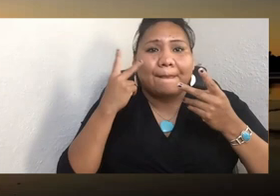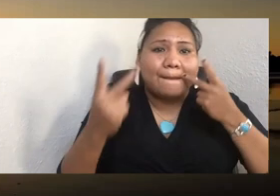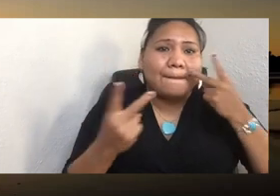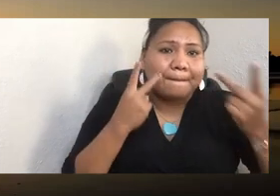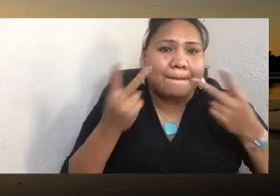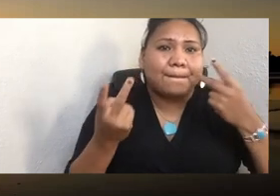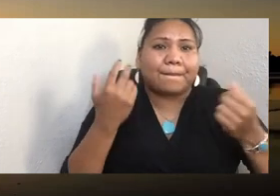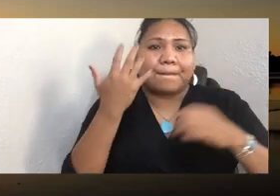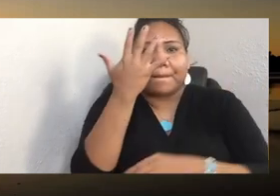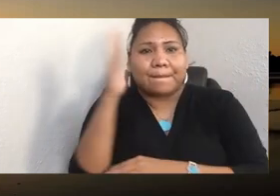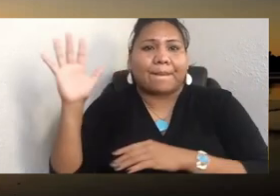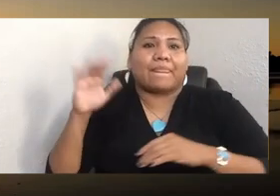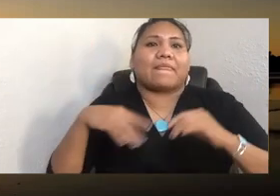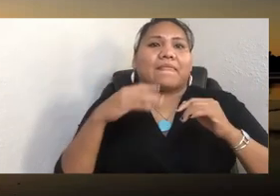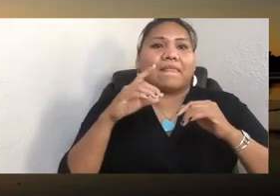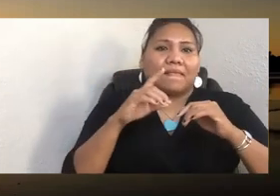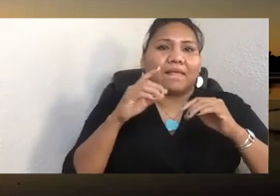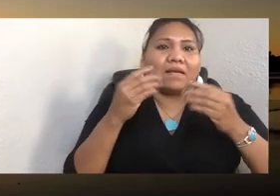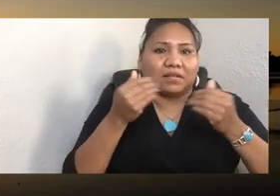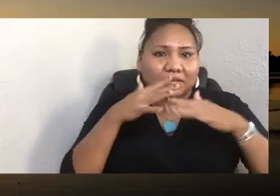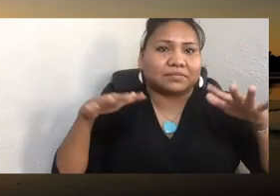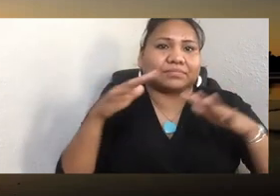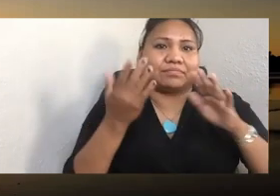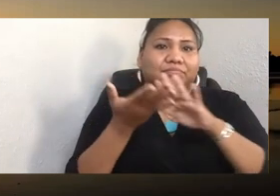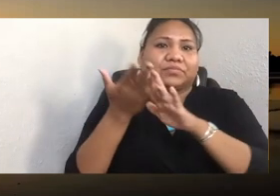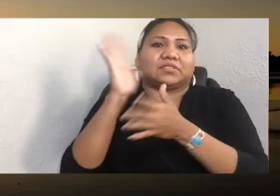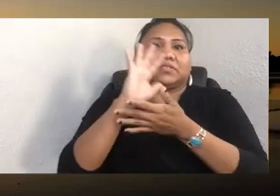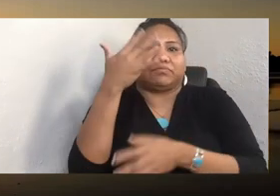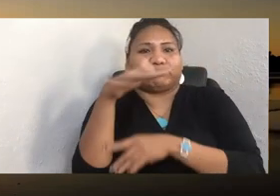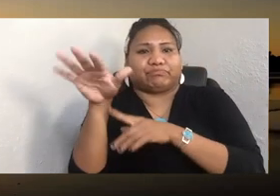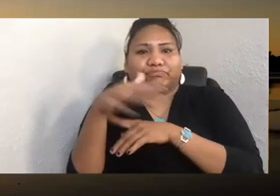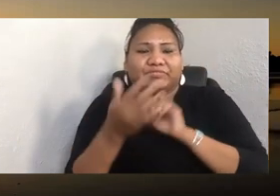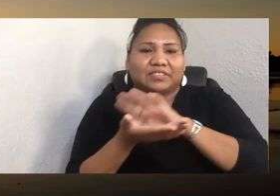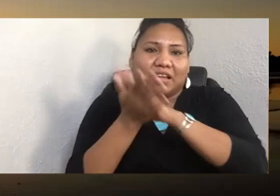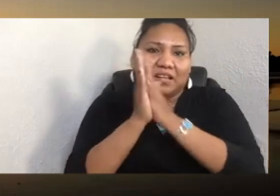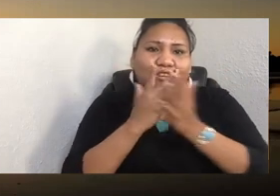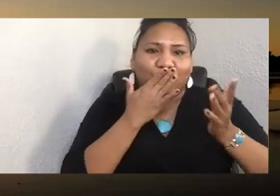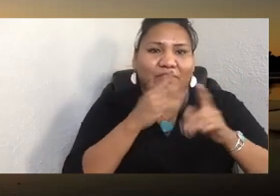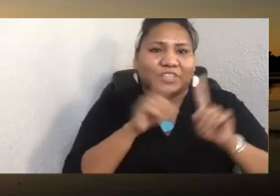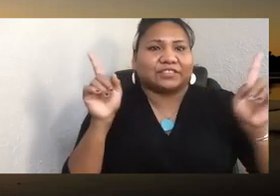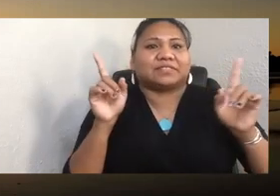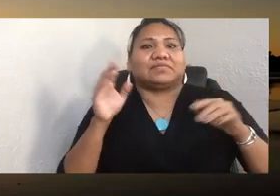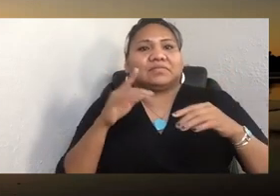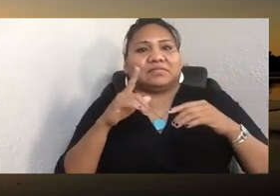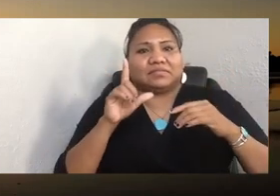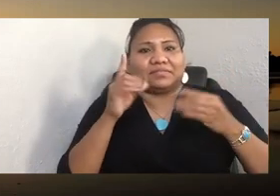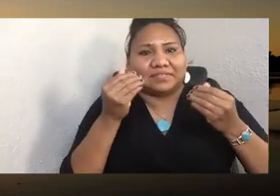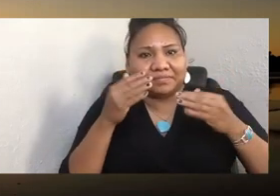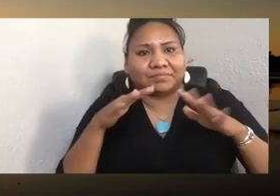beholding the clear turquoise water of glaciers in Alaska, the northern lights dancing about.